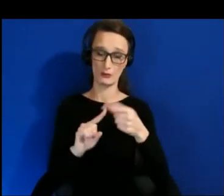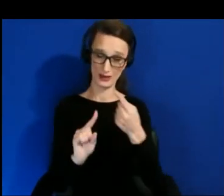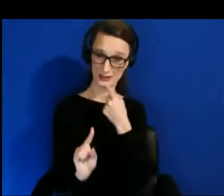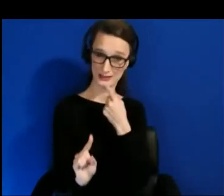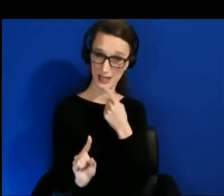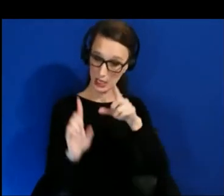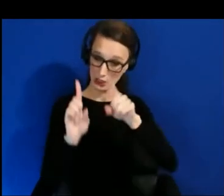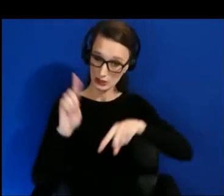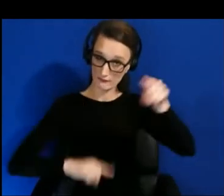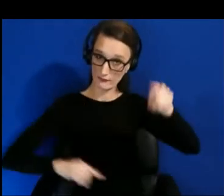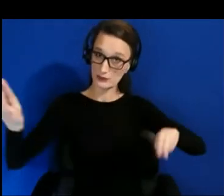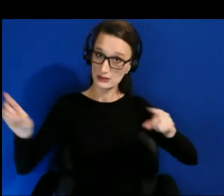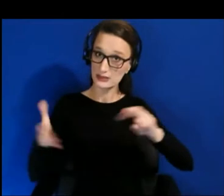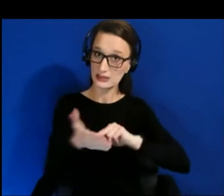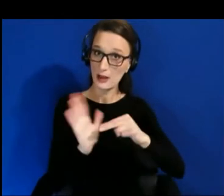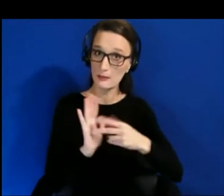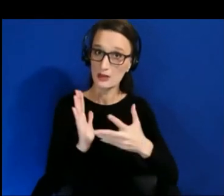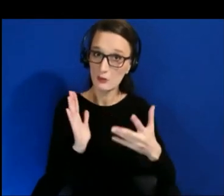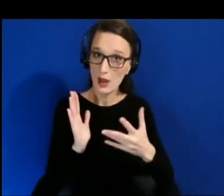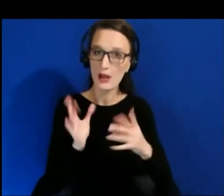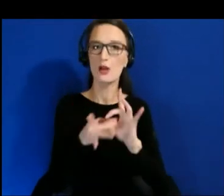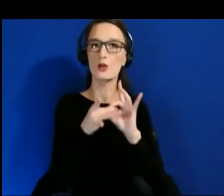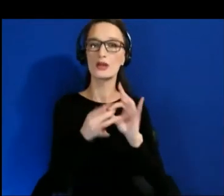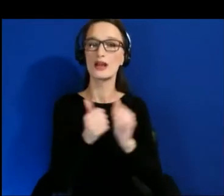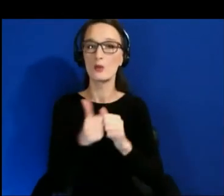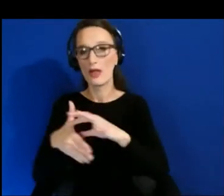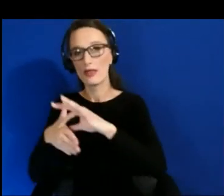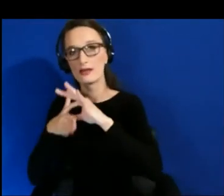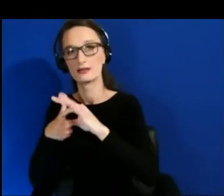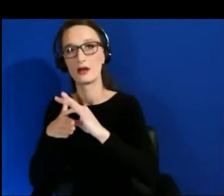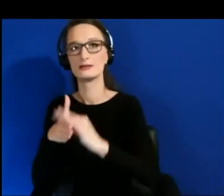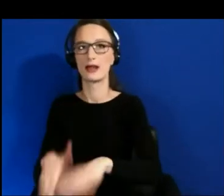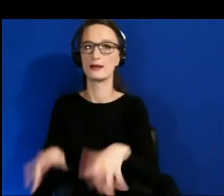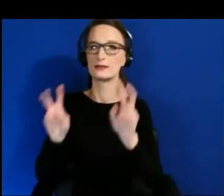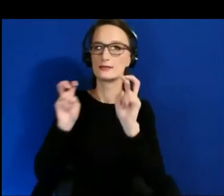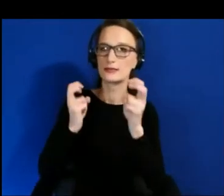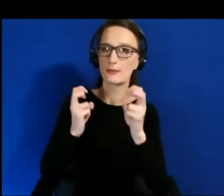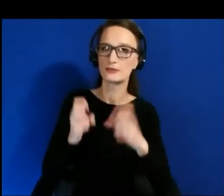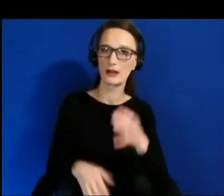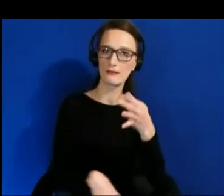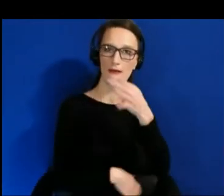diversity in subject matter expertise because you can be a great designer and developer